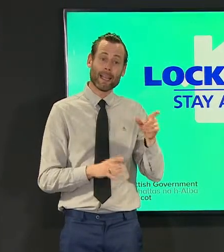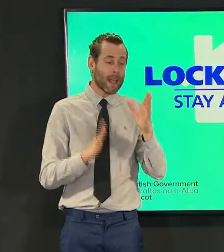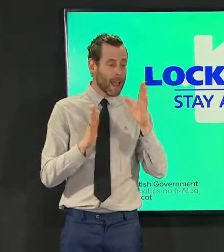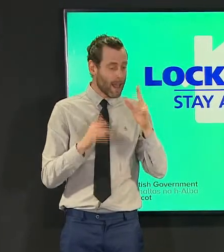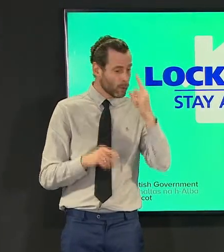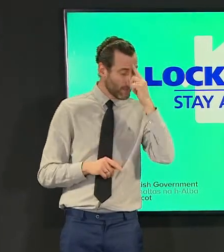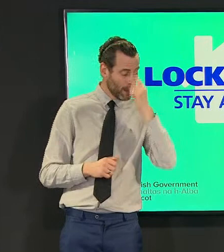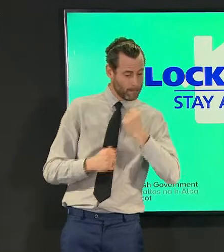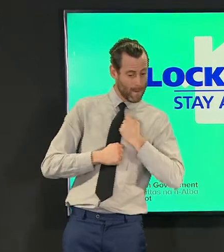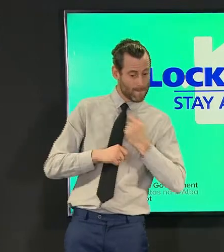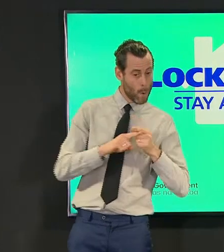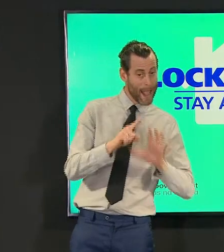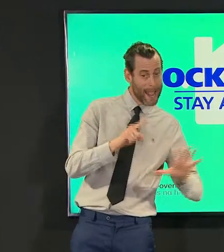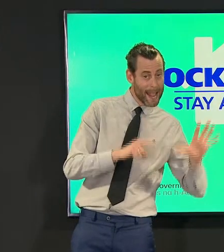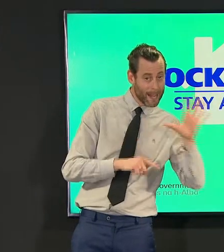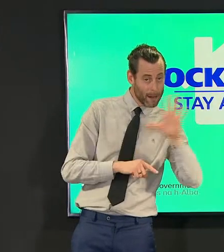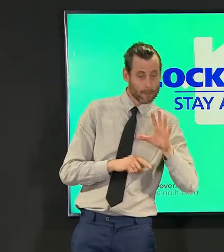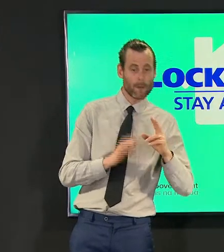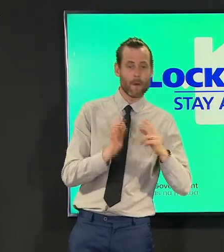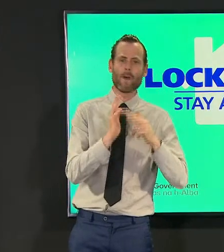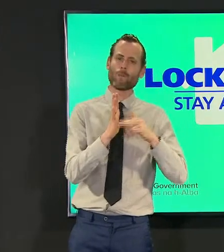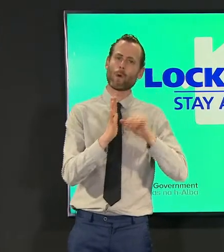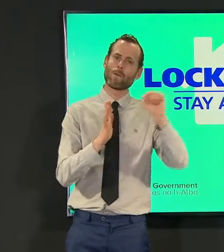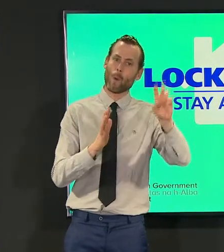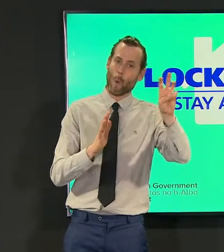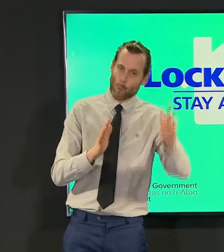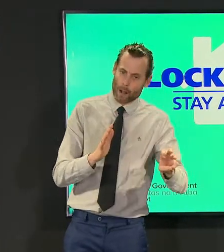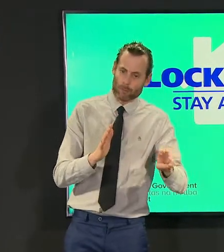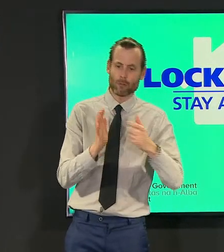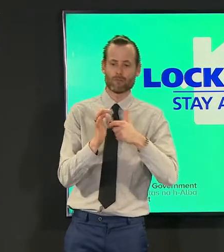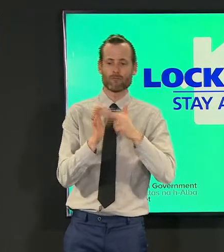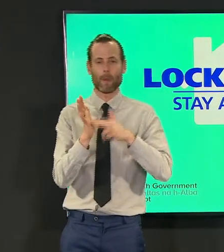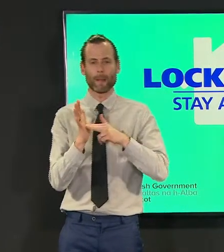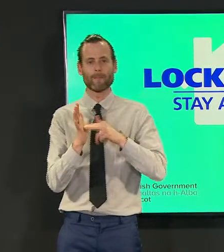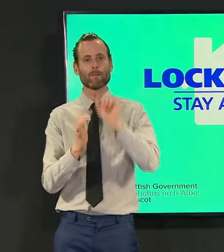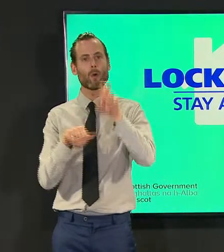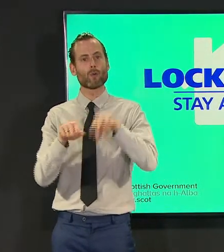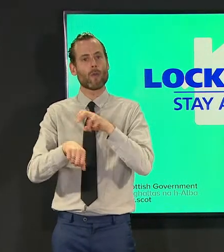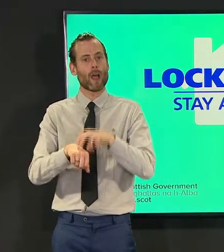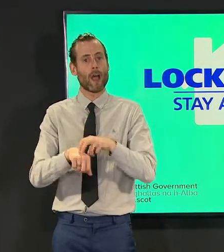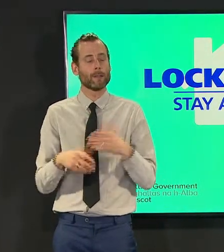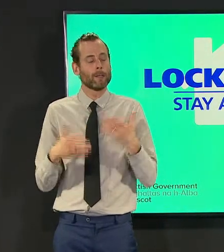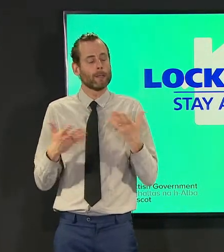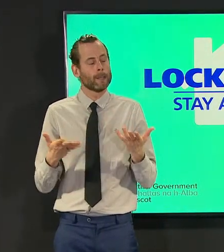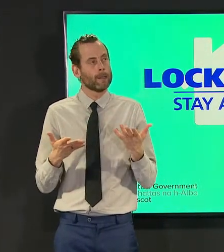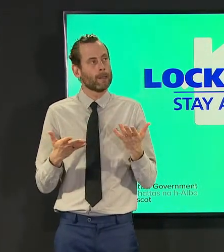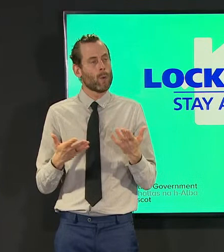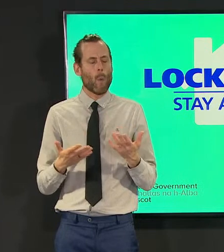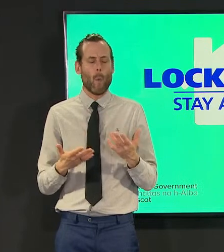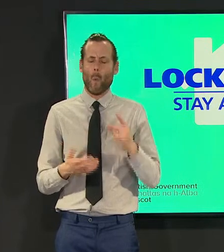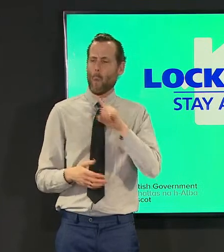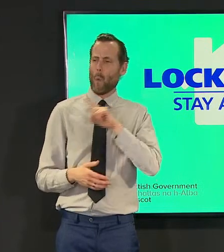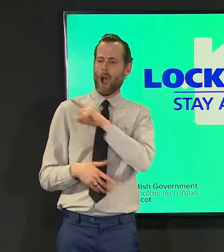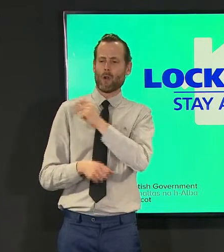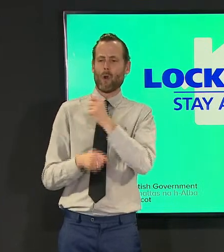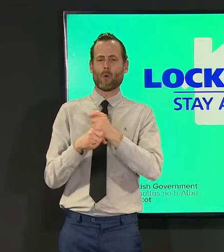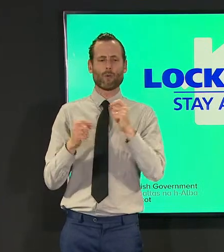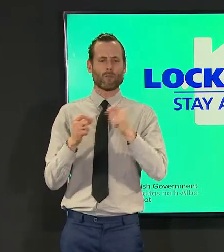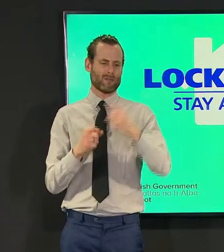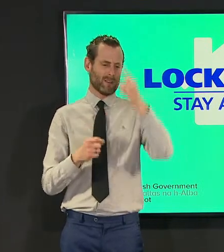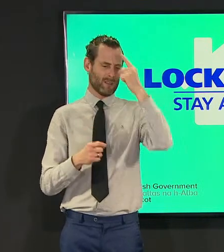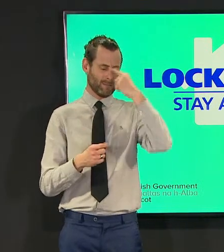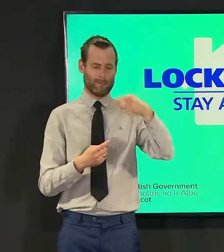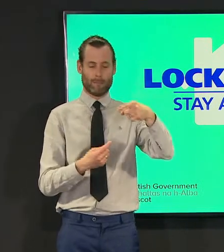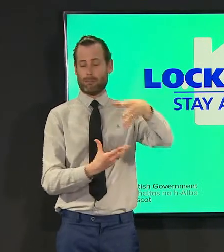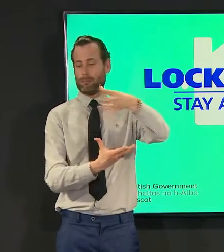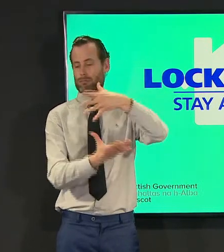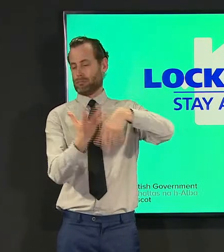vaughan for wales robin for northern ireland so i'm i'm not sure where mr brown bases his view on